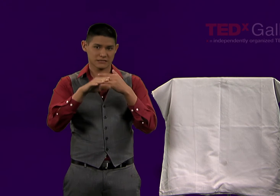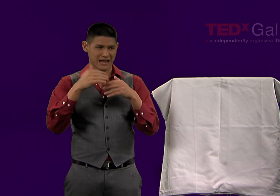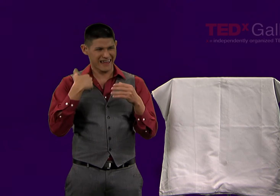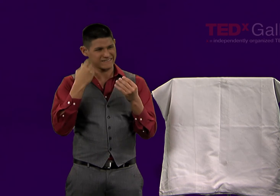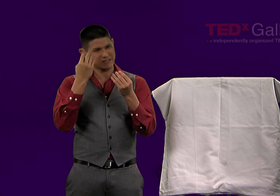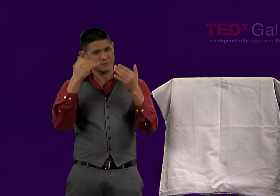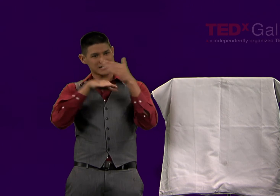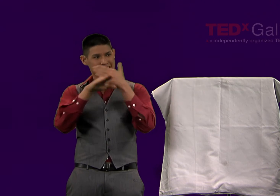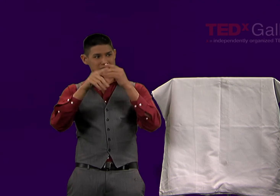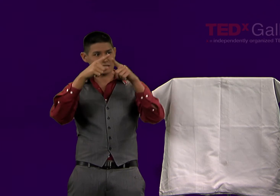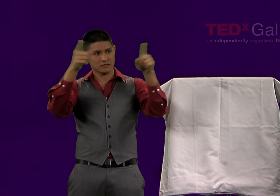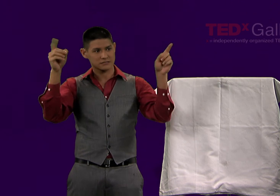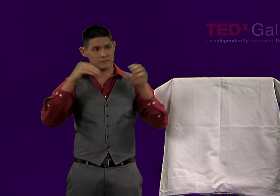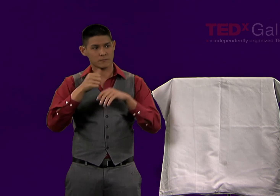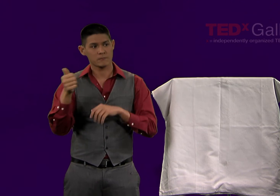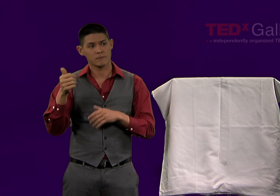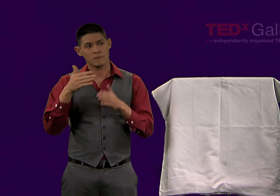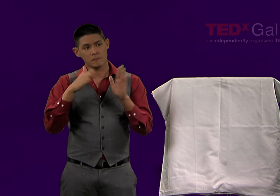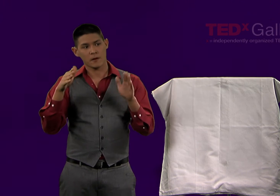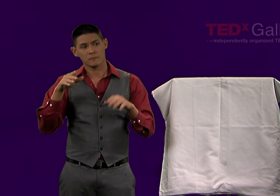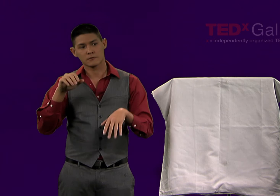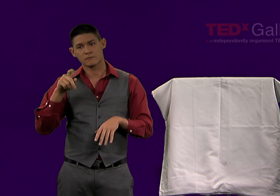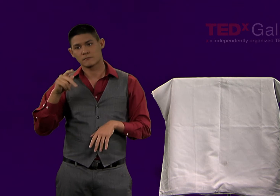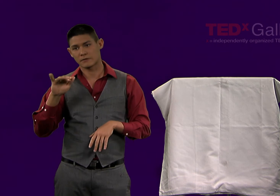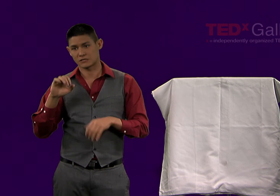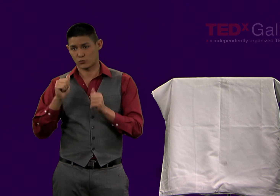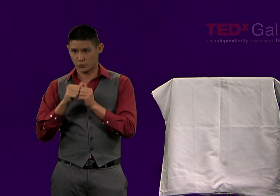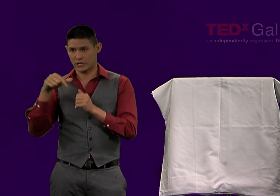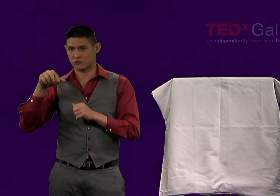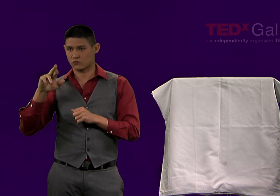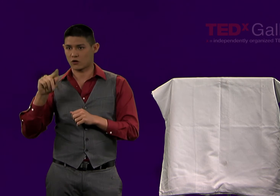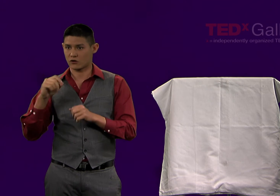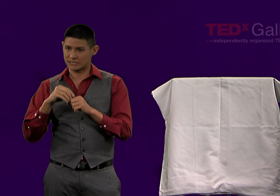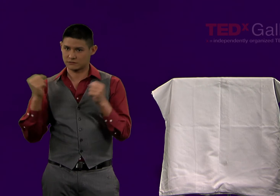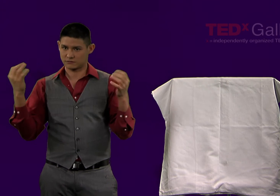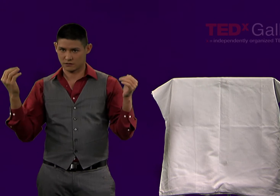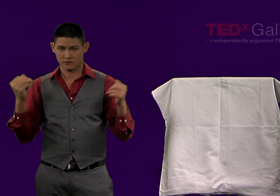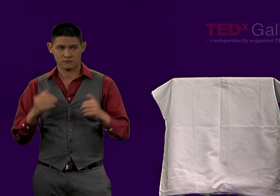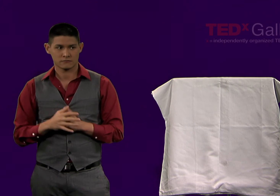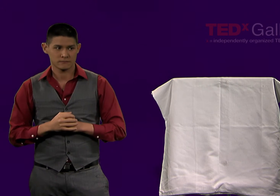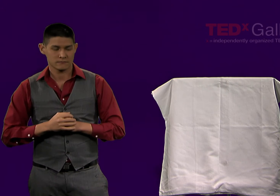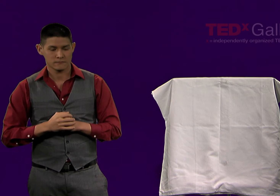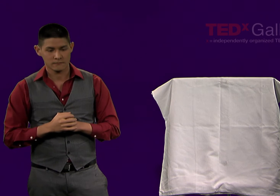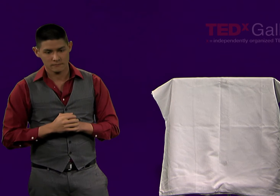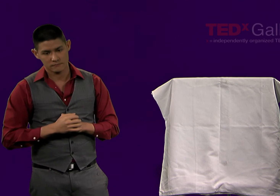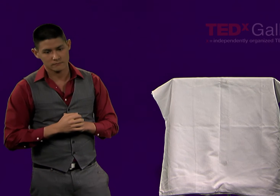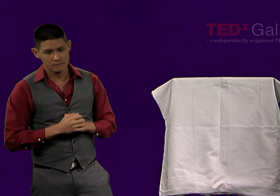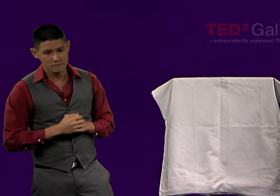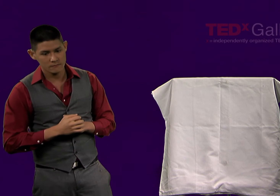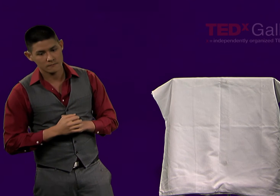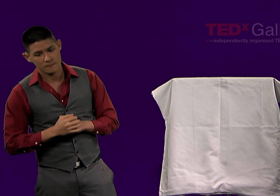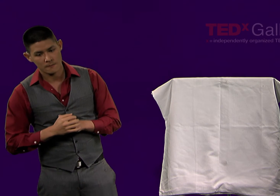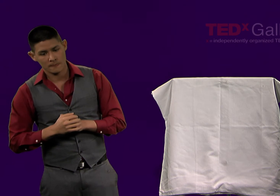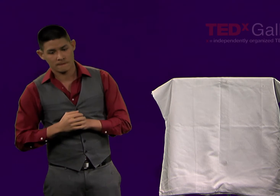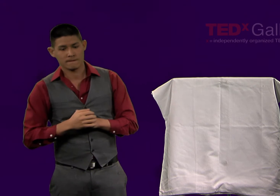These public spaces could also benefit from having QR codes linking to American Sign Language formats.